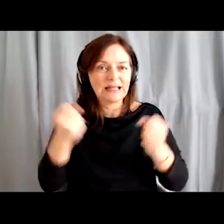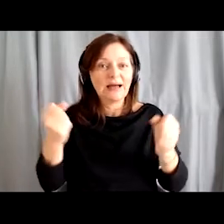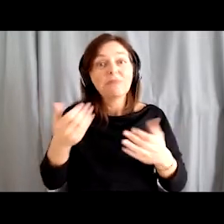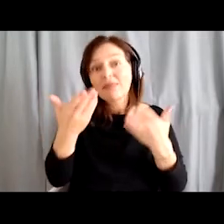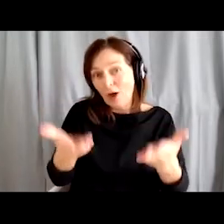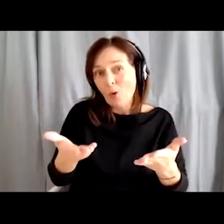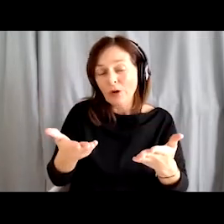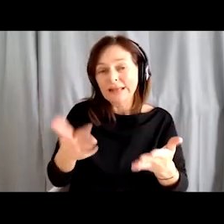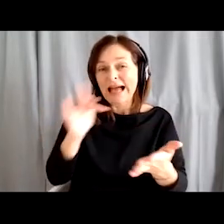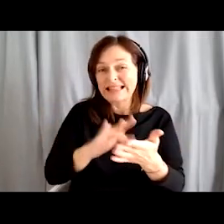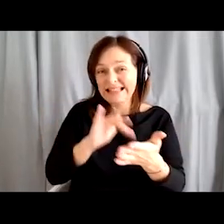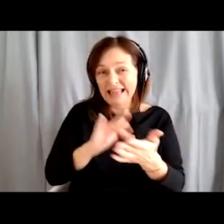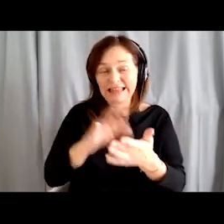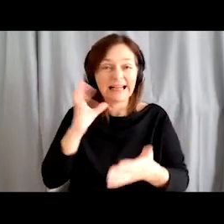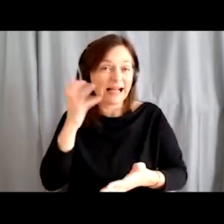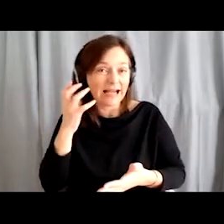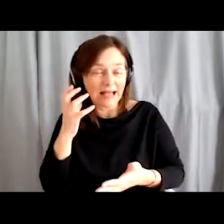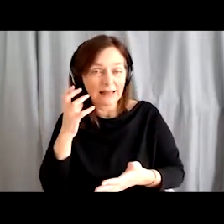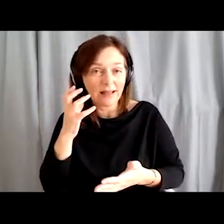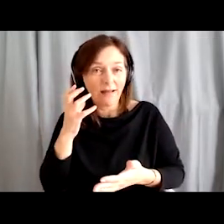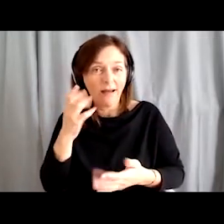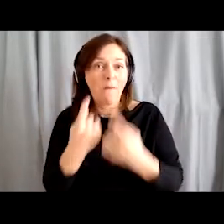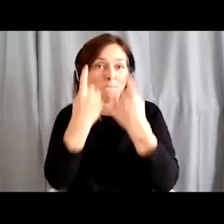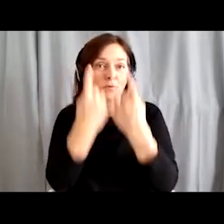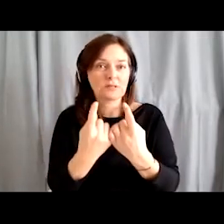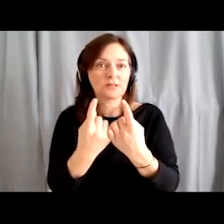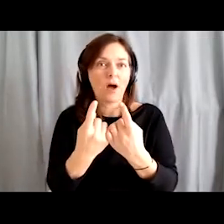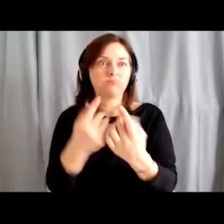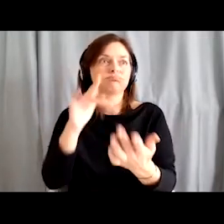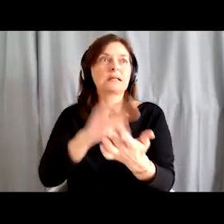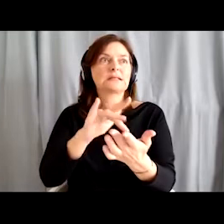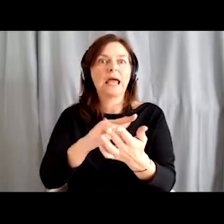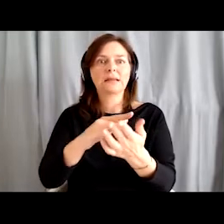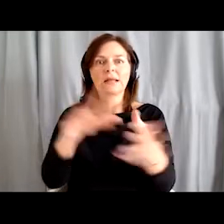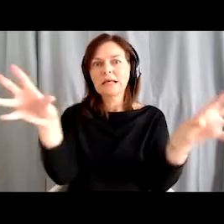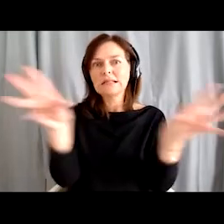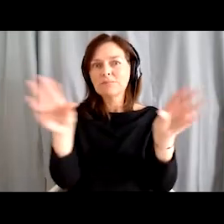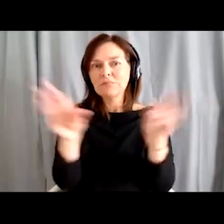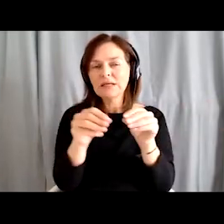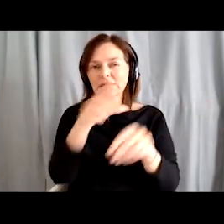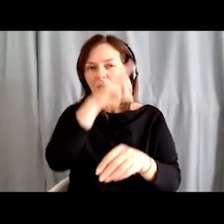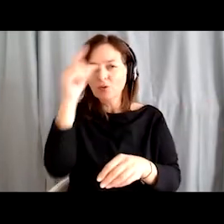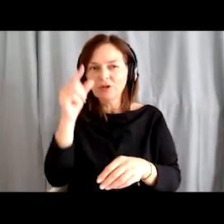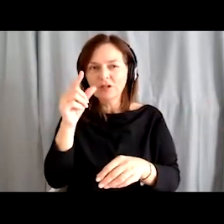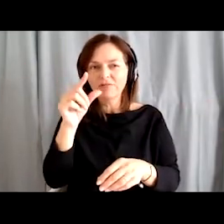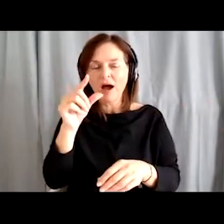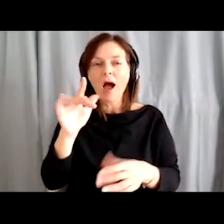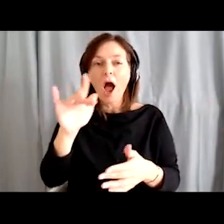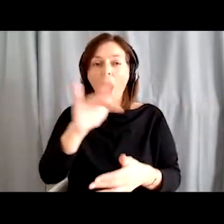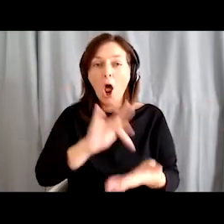has gradually become one of the central gathering places for people in the local community and offers everyone